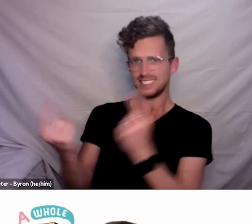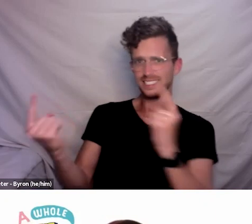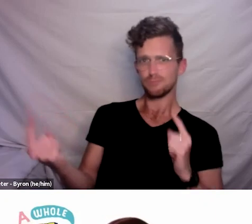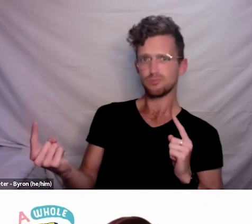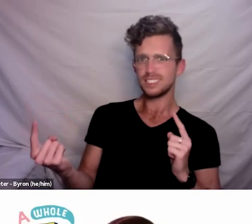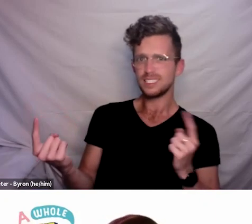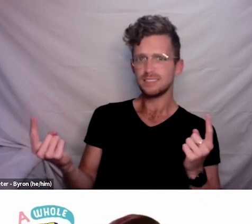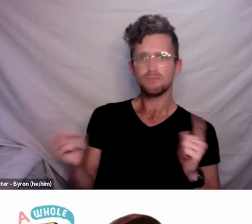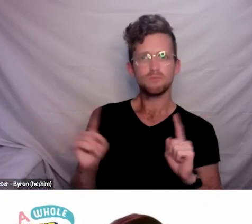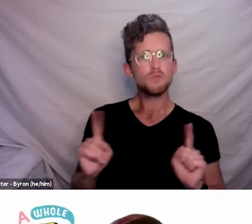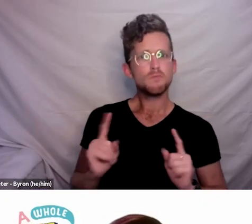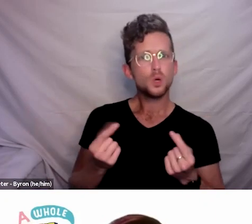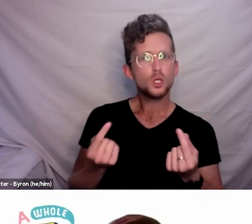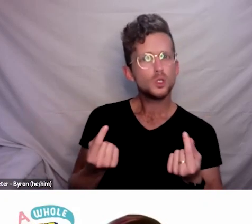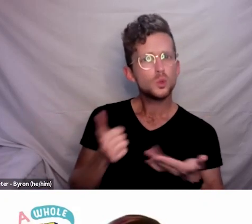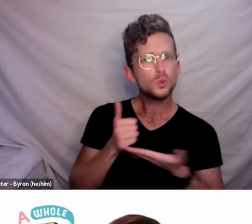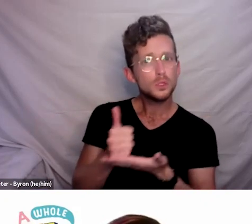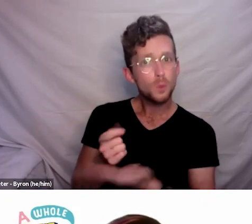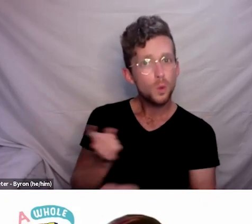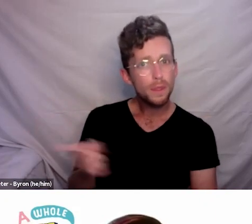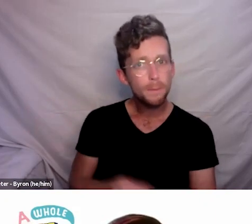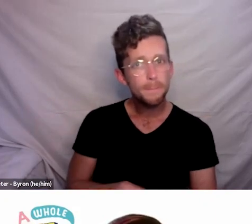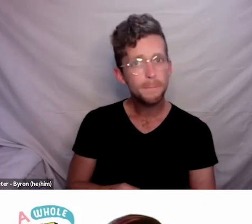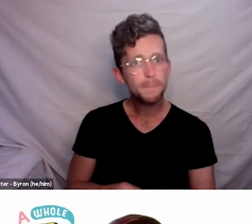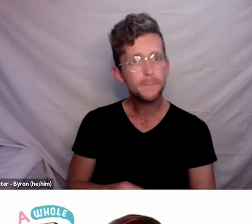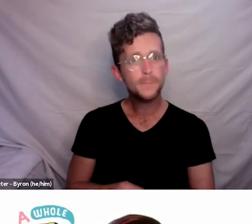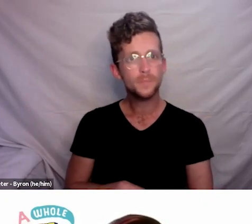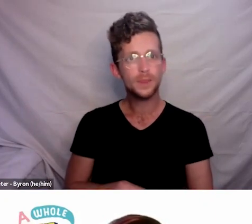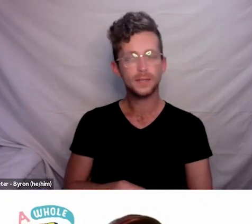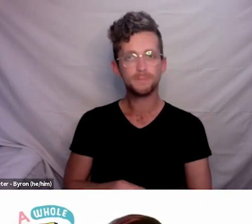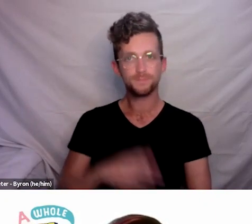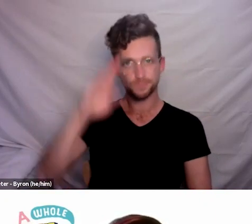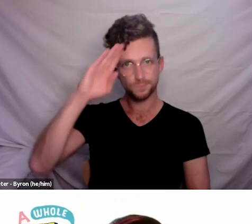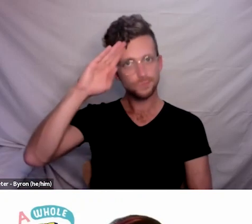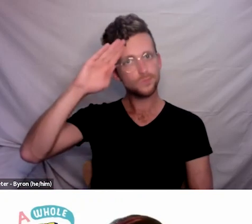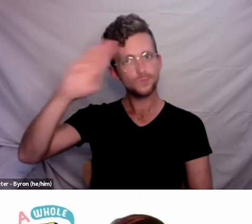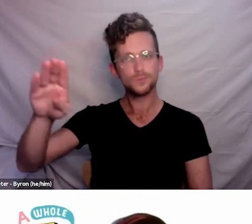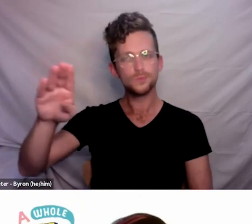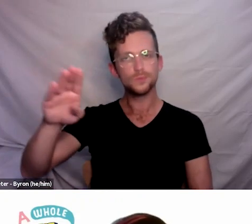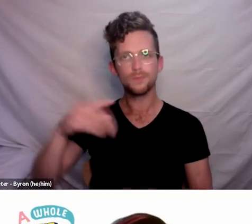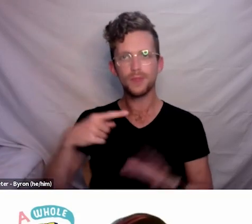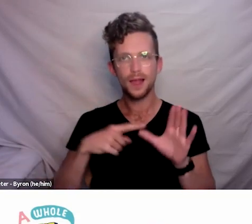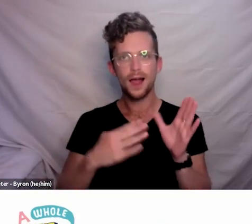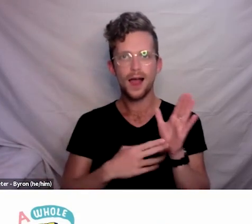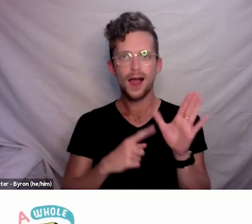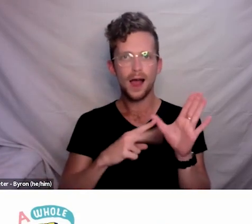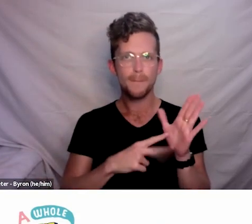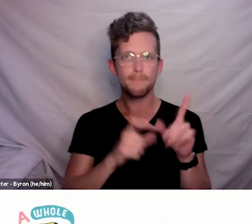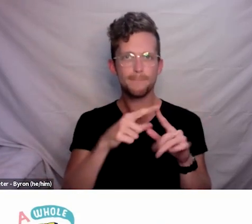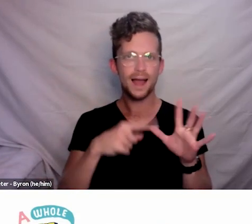What have you heard? Kia ora Prudence, Amanda speaking. I’ll answer that question.